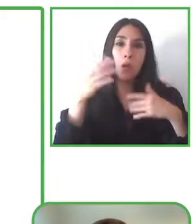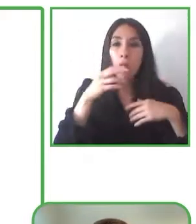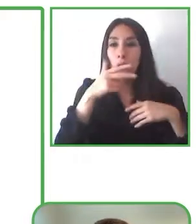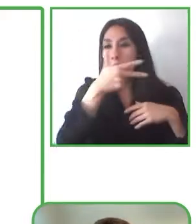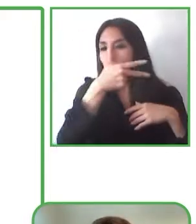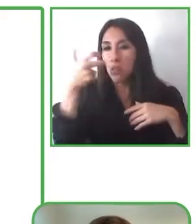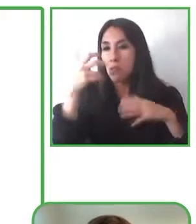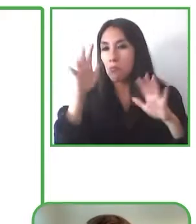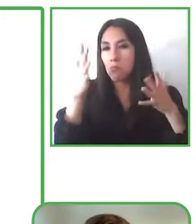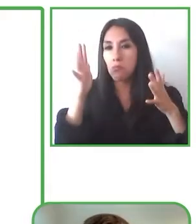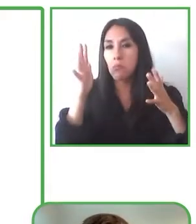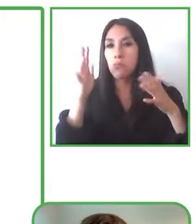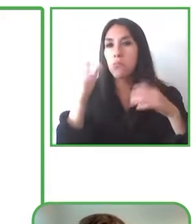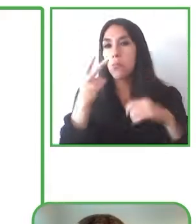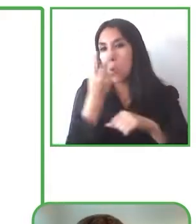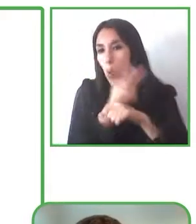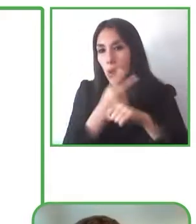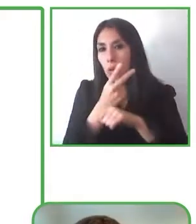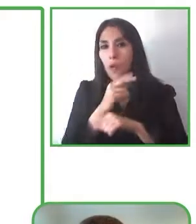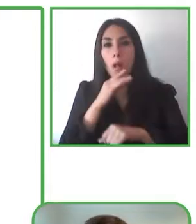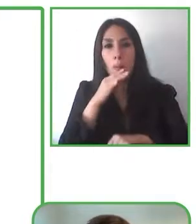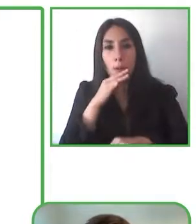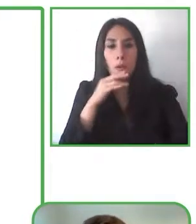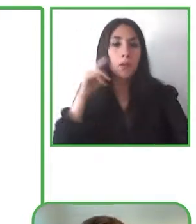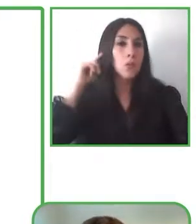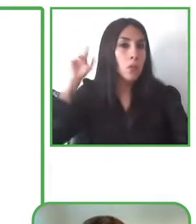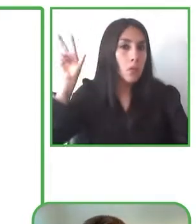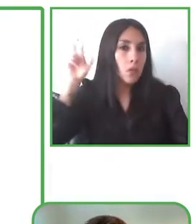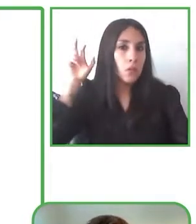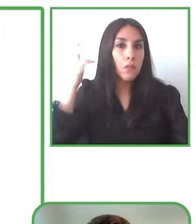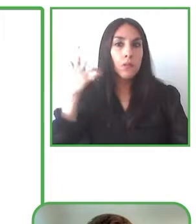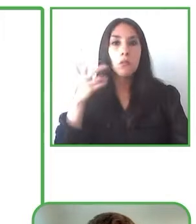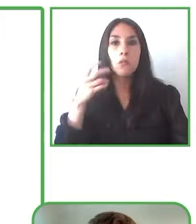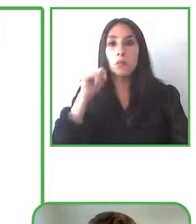have more than 125,000 dyslexics or primarily dyslexic people who